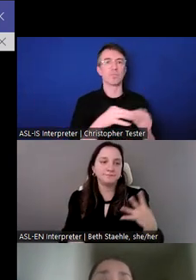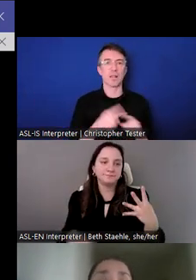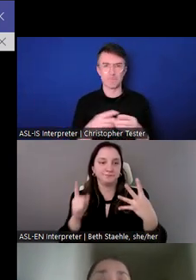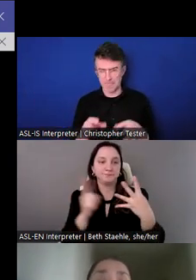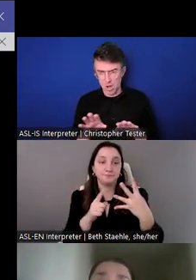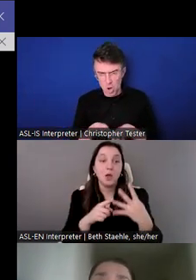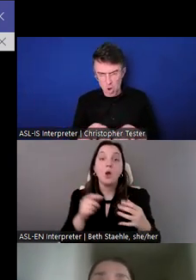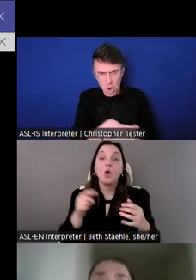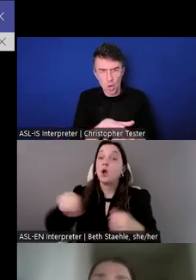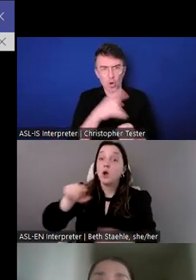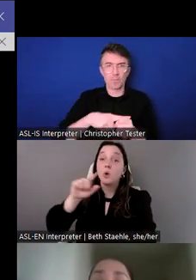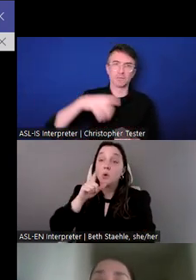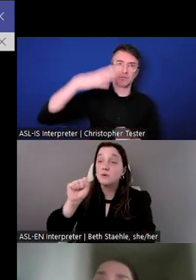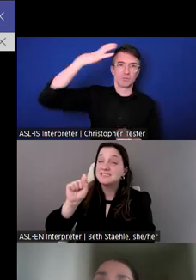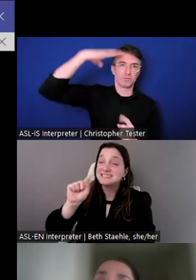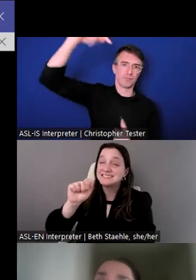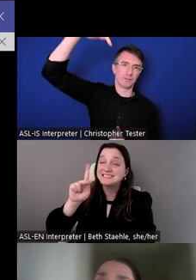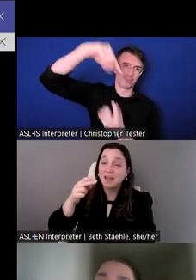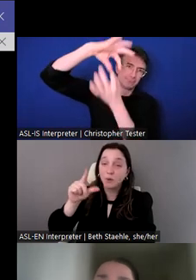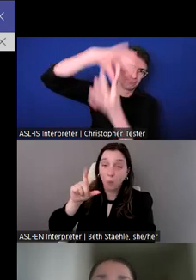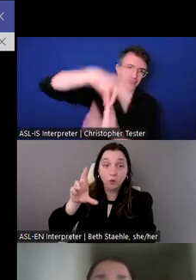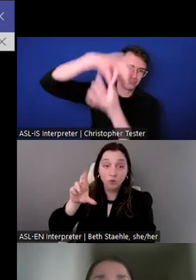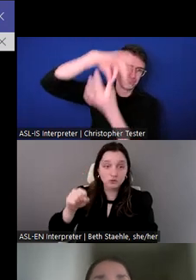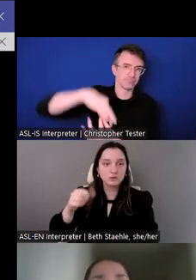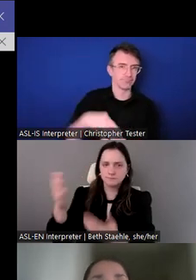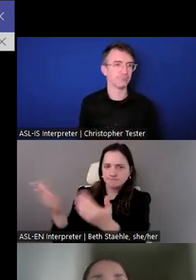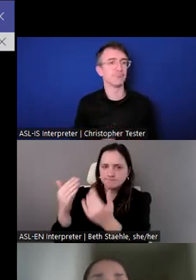to prevent, mitigate, and resolve violent conflict.